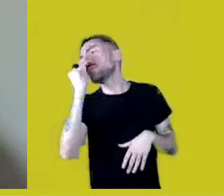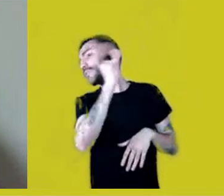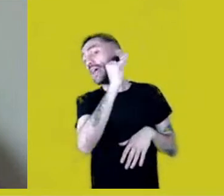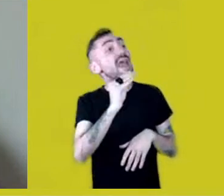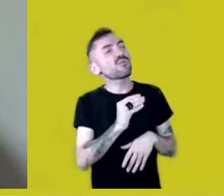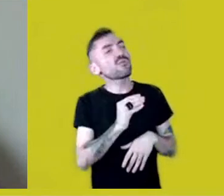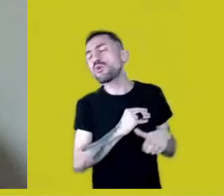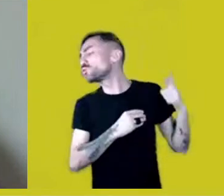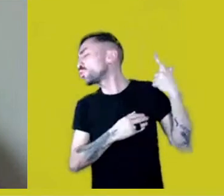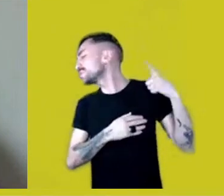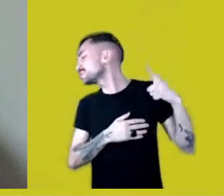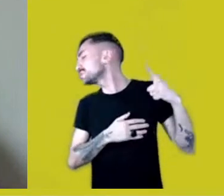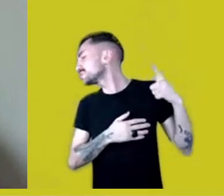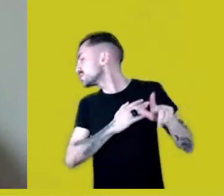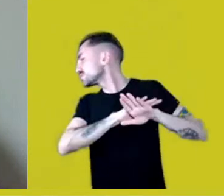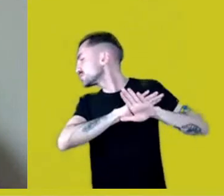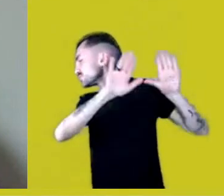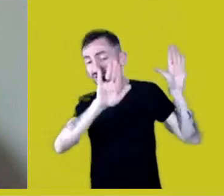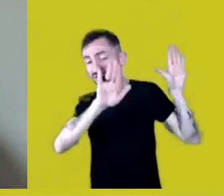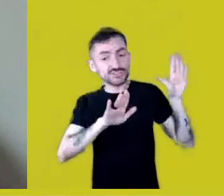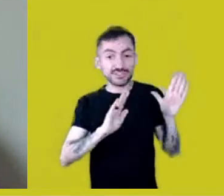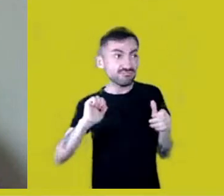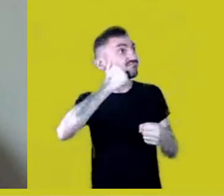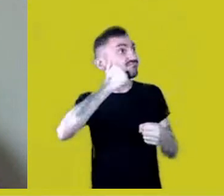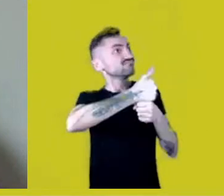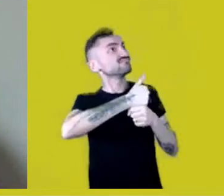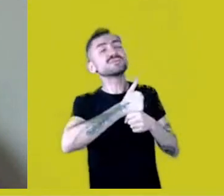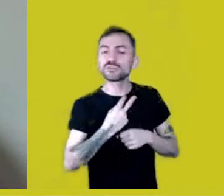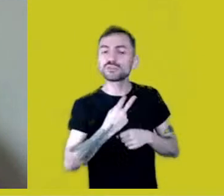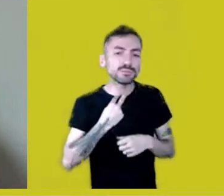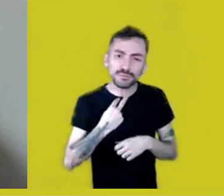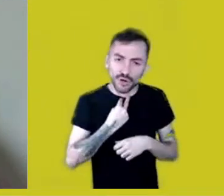of that culture. So, may we all flow together.